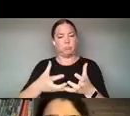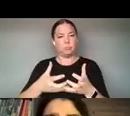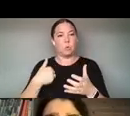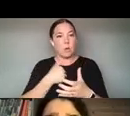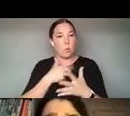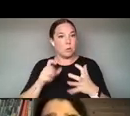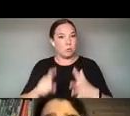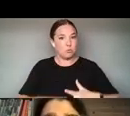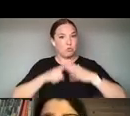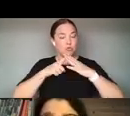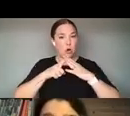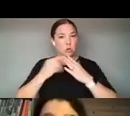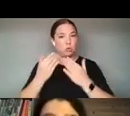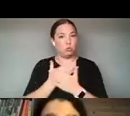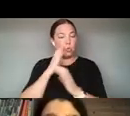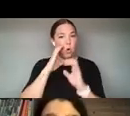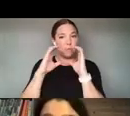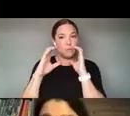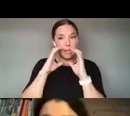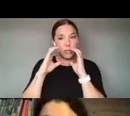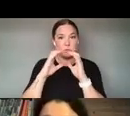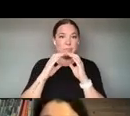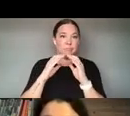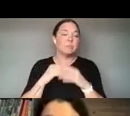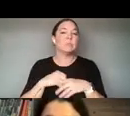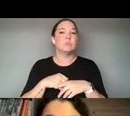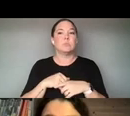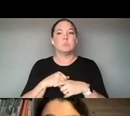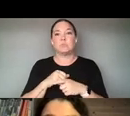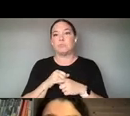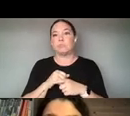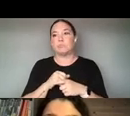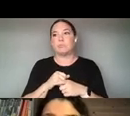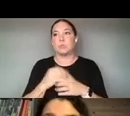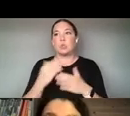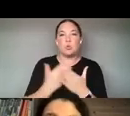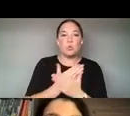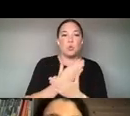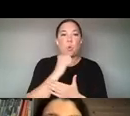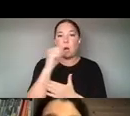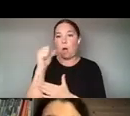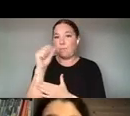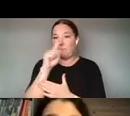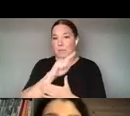IMMERSE WRITERS, THEY EXAMINE THE ART AND CRAFT OF EMERGING NON-FICTION MEDIA IMPACT,